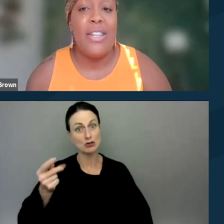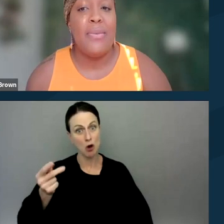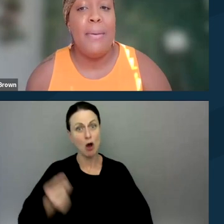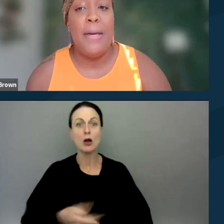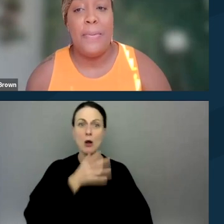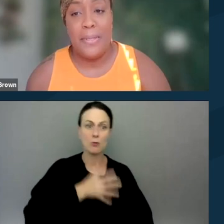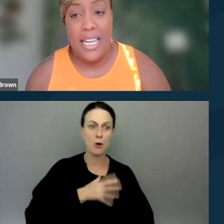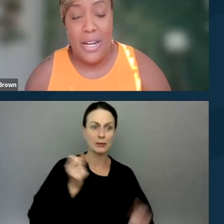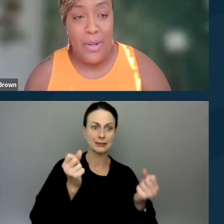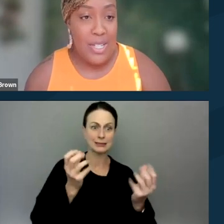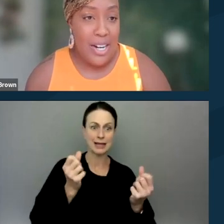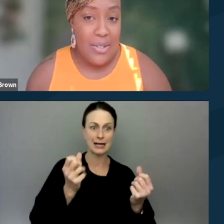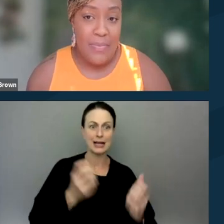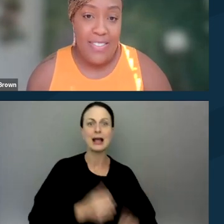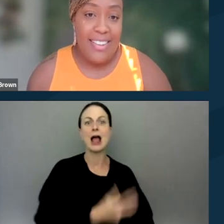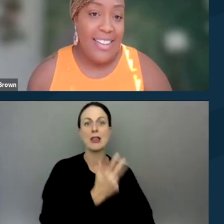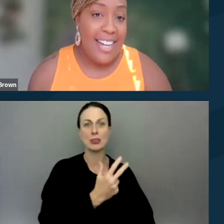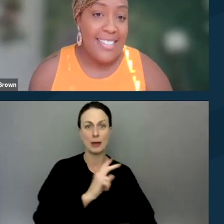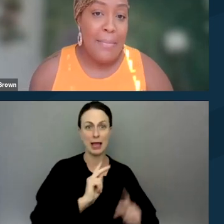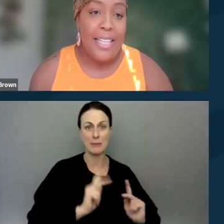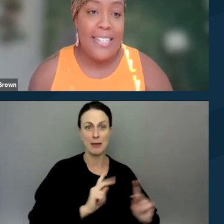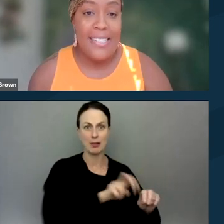and three people seated in wheelchairs. Next slide, please.